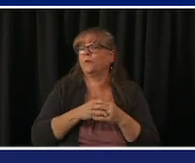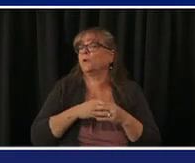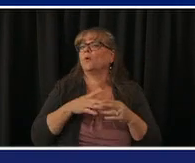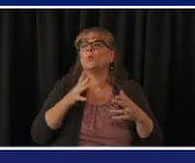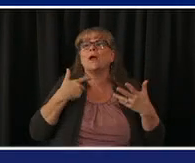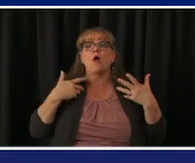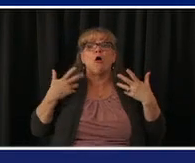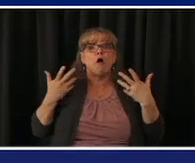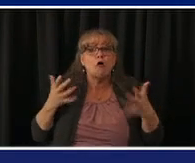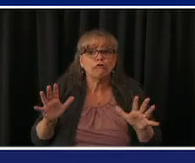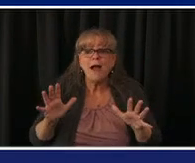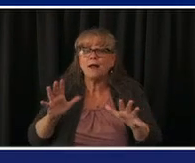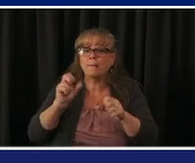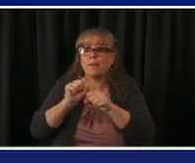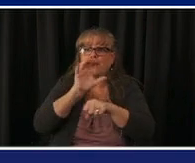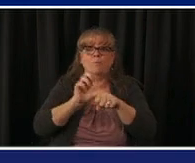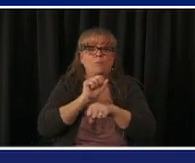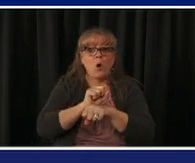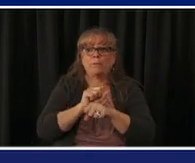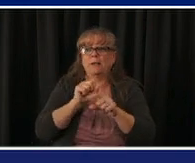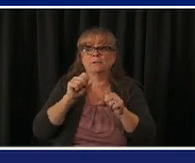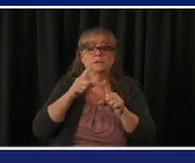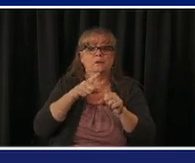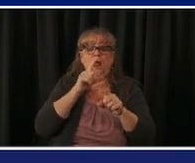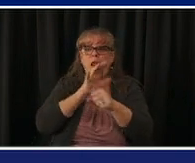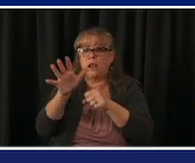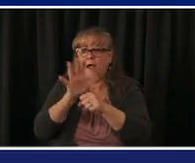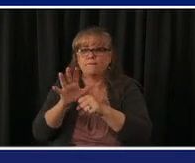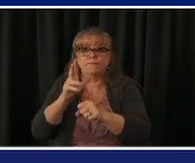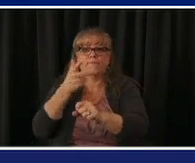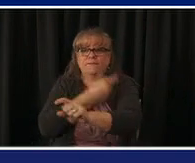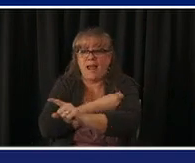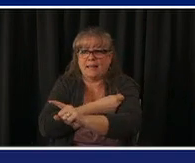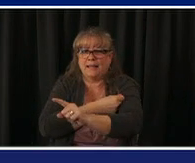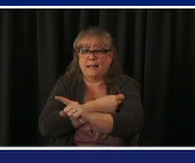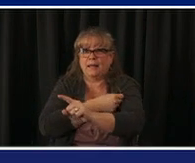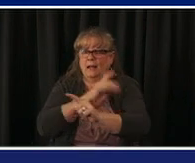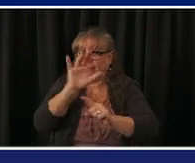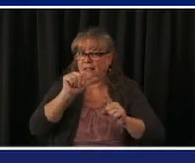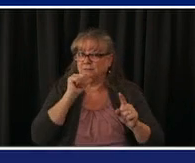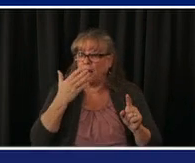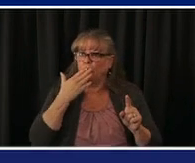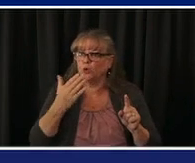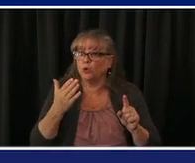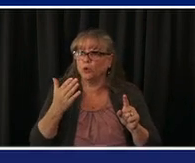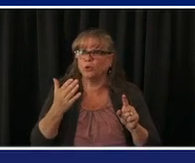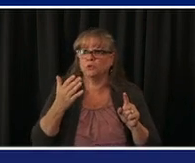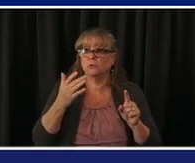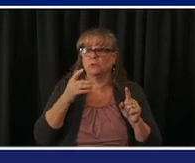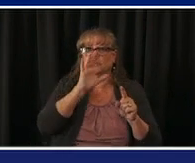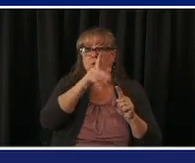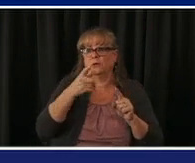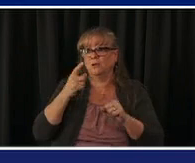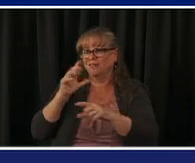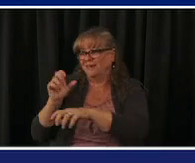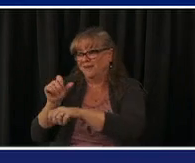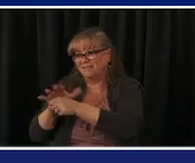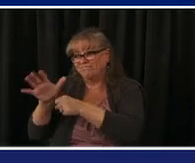because that would be terrible to tell somebody you have an appointment but we don't know the vaccine so as soon as the federal government tells us the exact numbers we have estimates but when